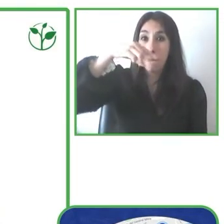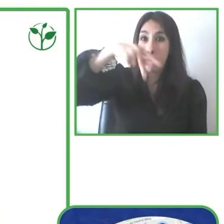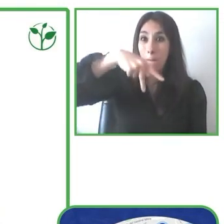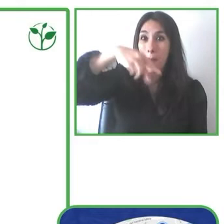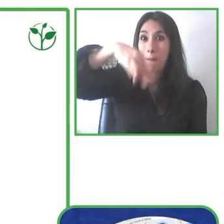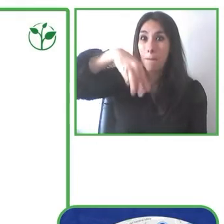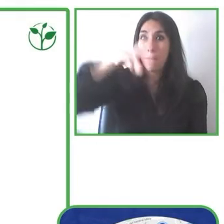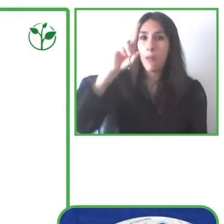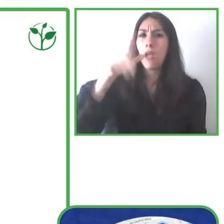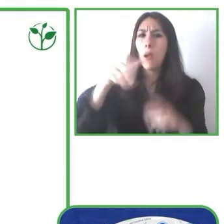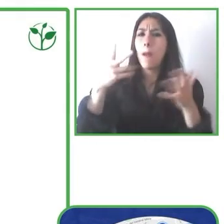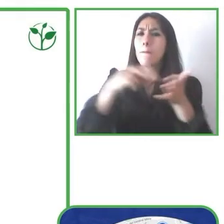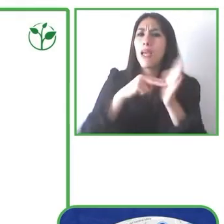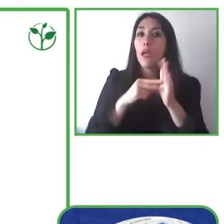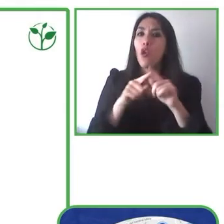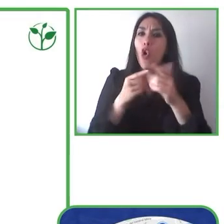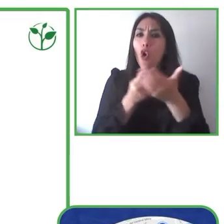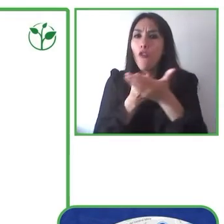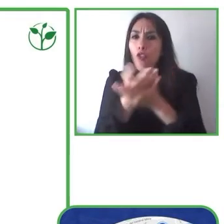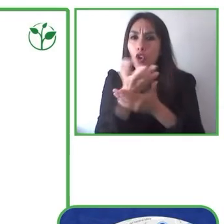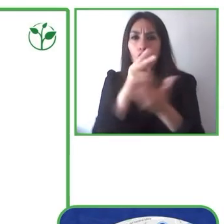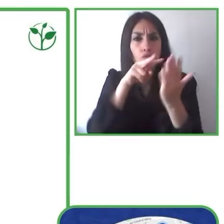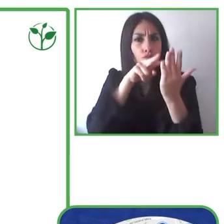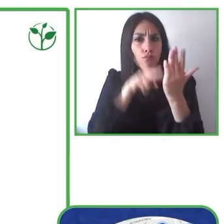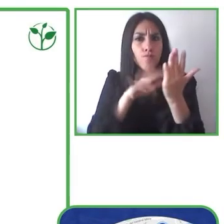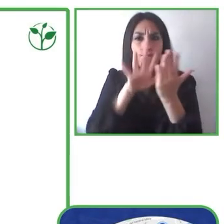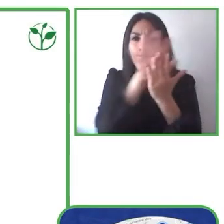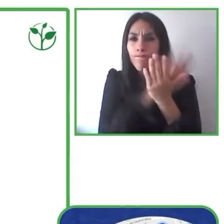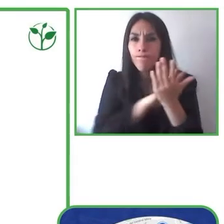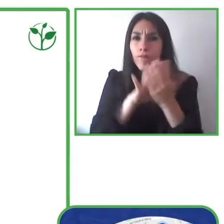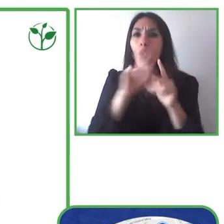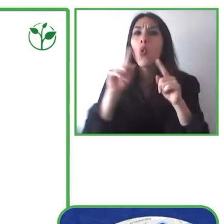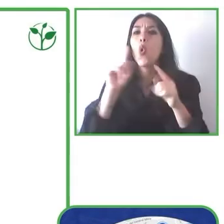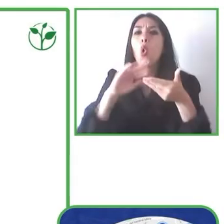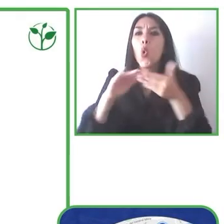that information where the places are what are the local rules for parking,